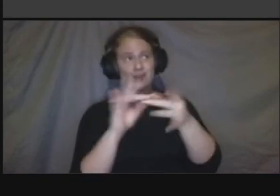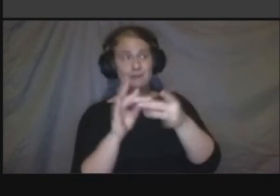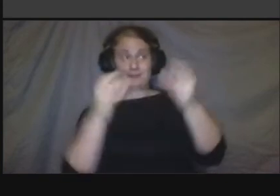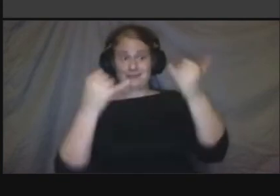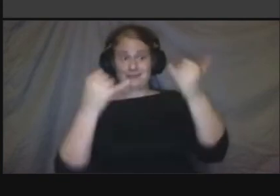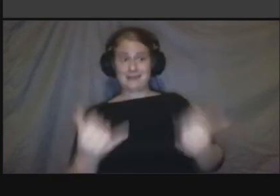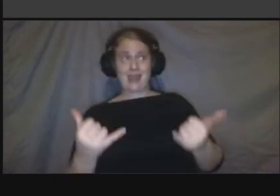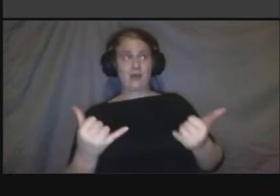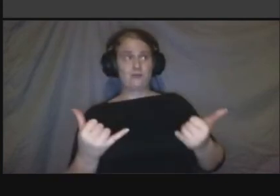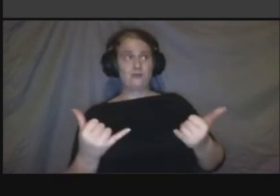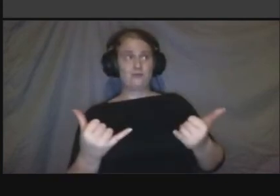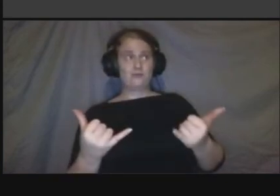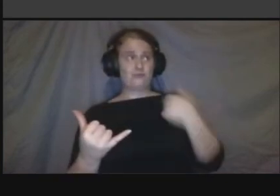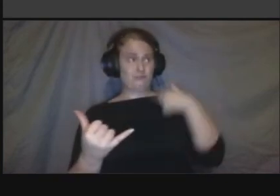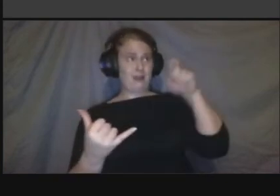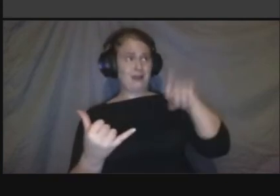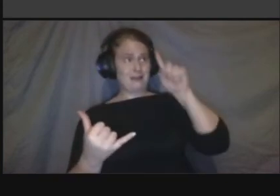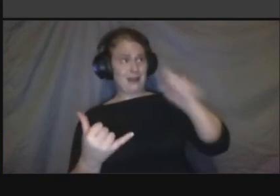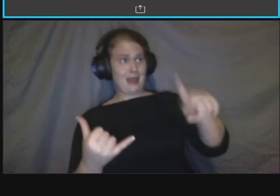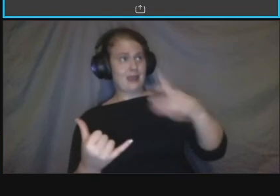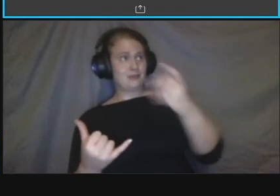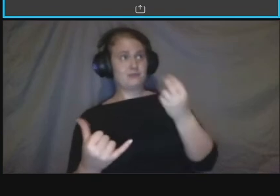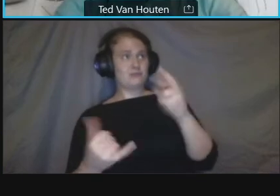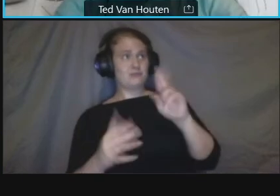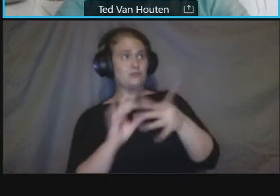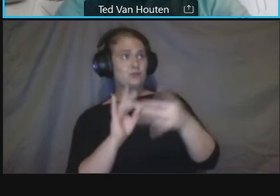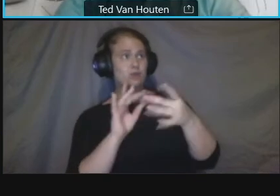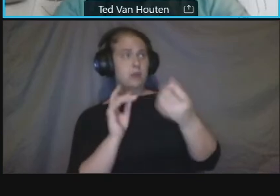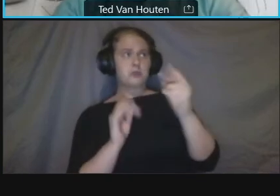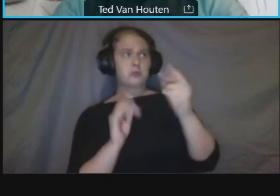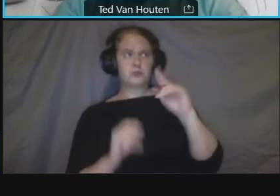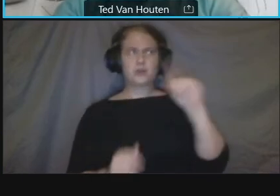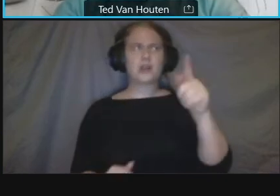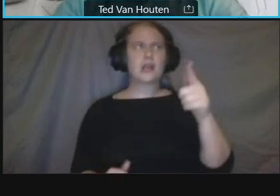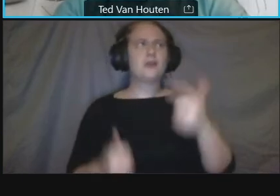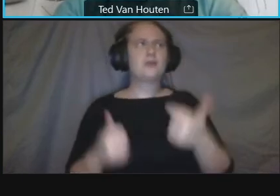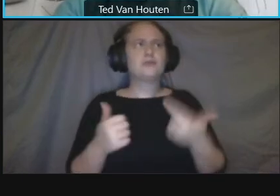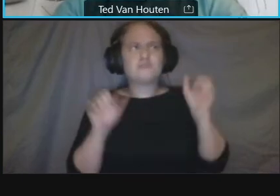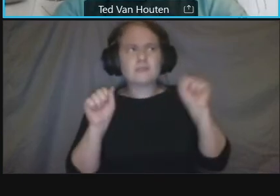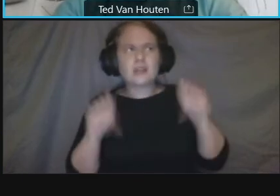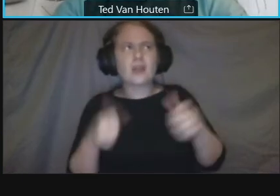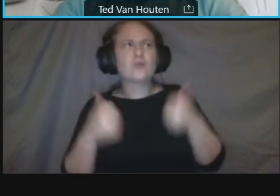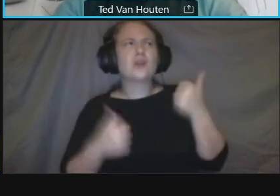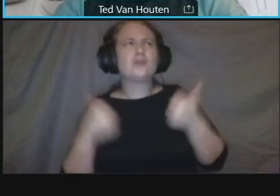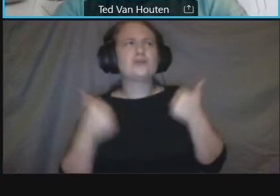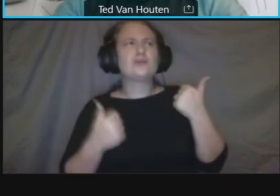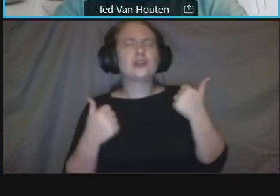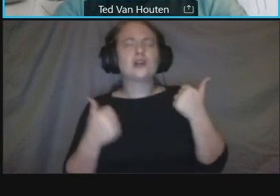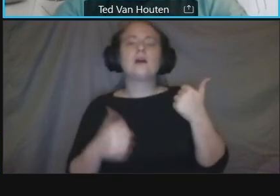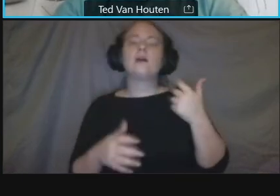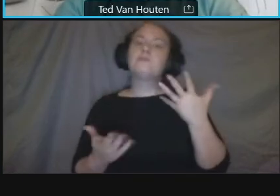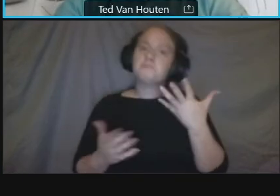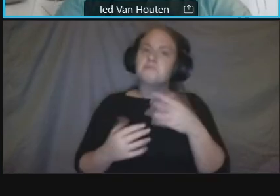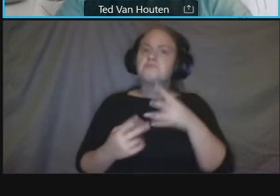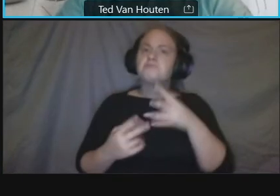can um you can you know um uh i'll we'll put our contact information at the end of this uh at the